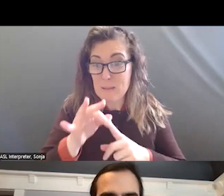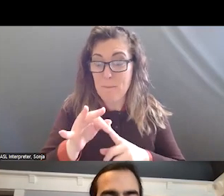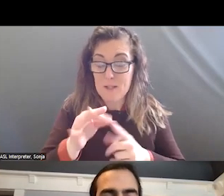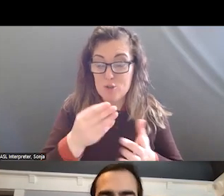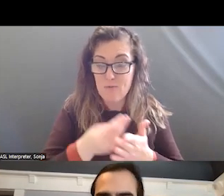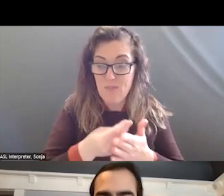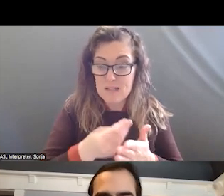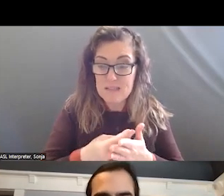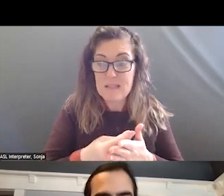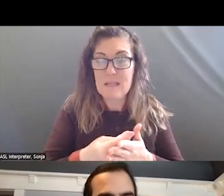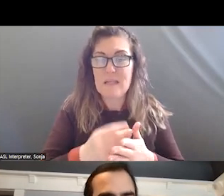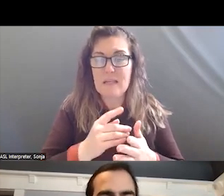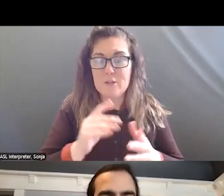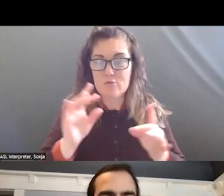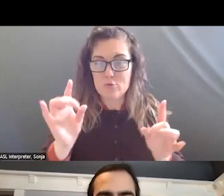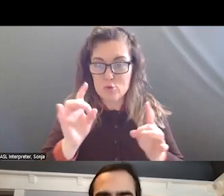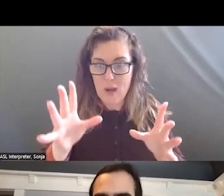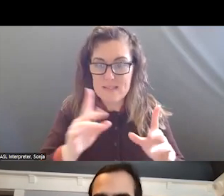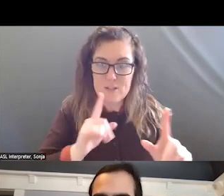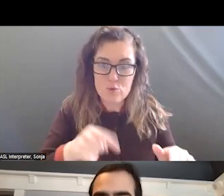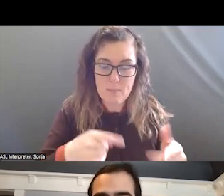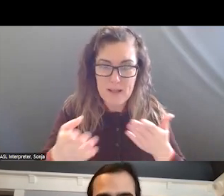AND CRISIS RESPONSE SERVICES TURNED ONE YEAR OLD TODAY.